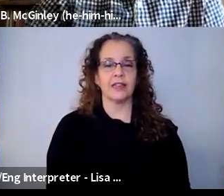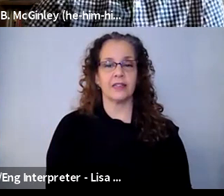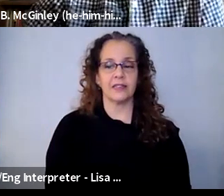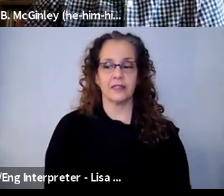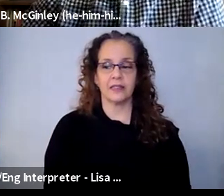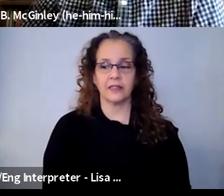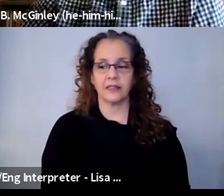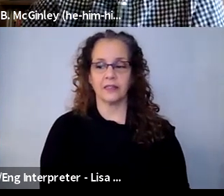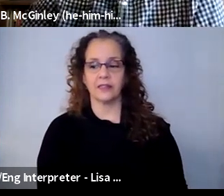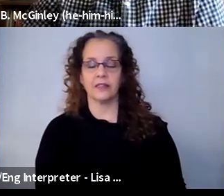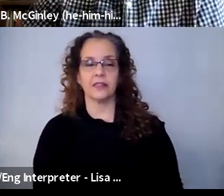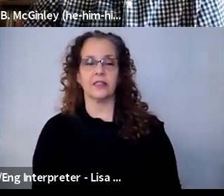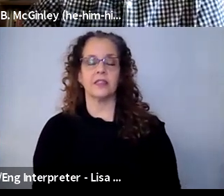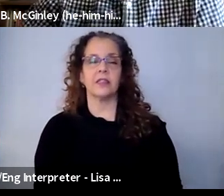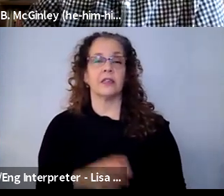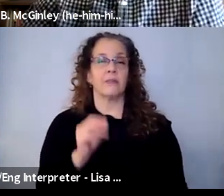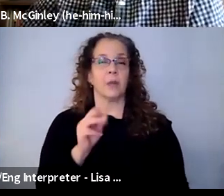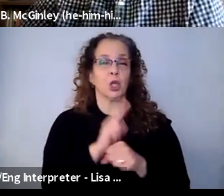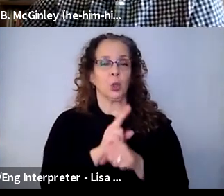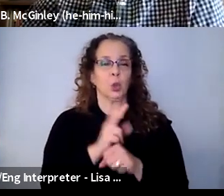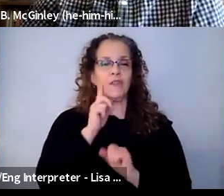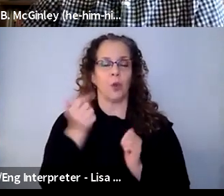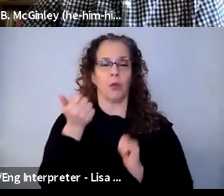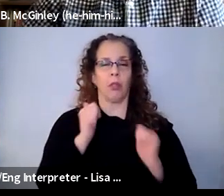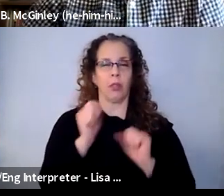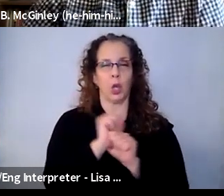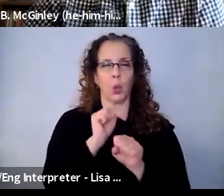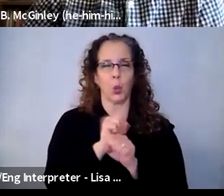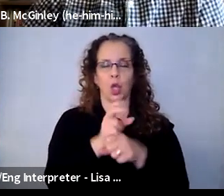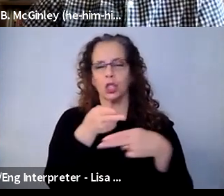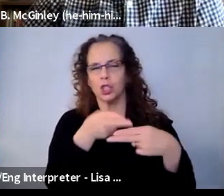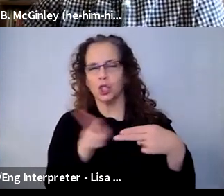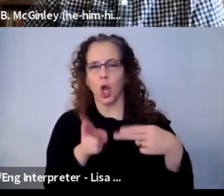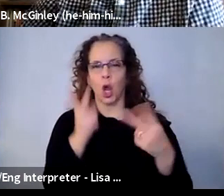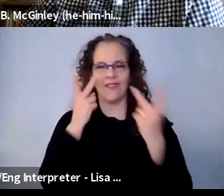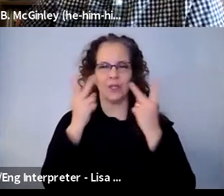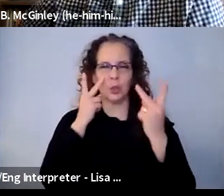theatrical work, the short visual elements of it. So I